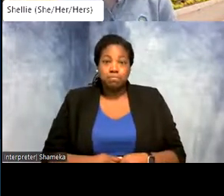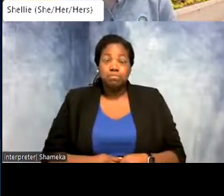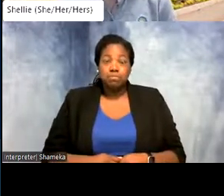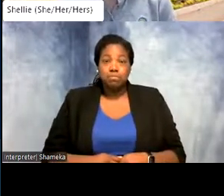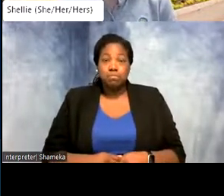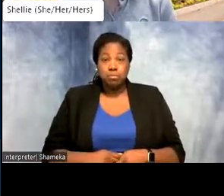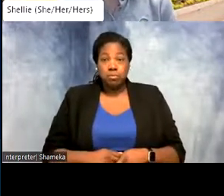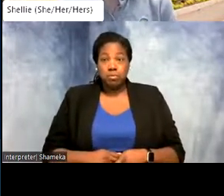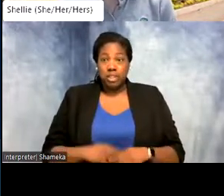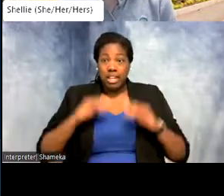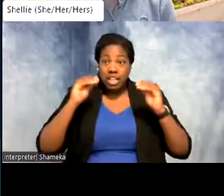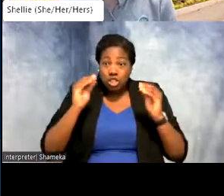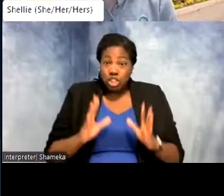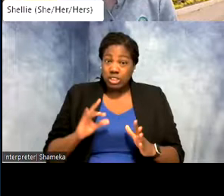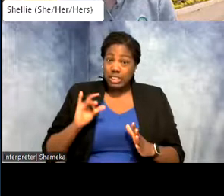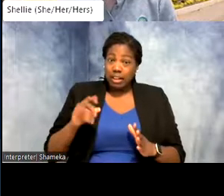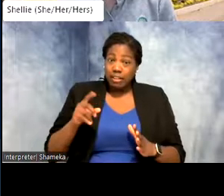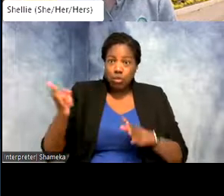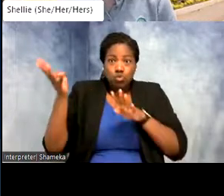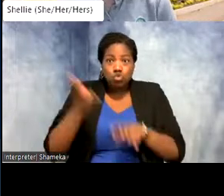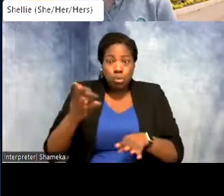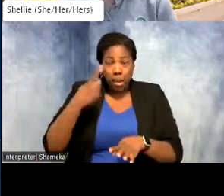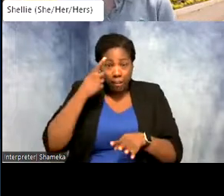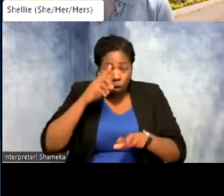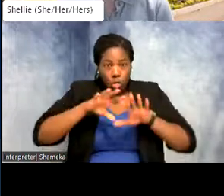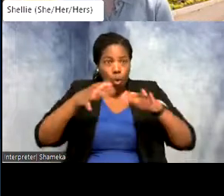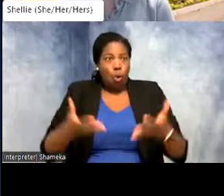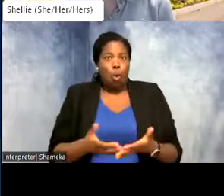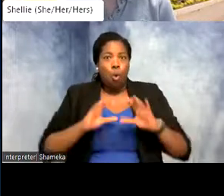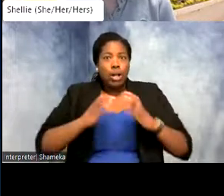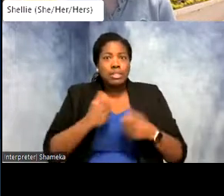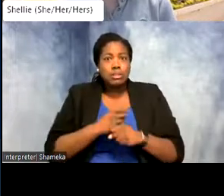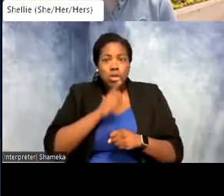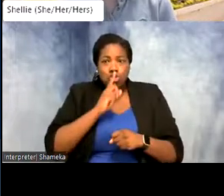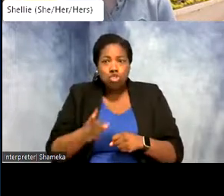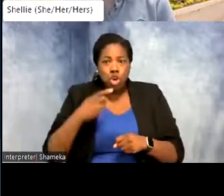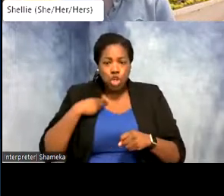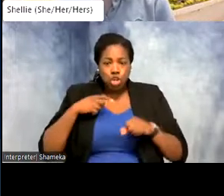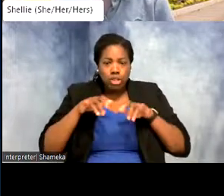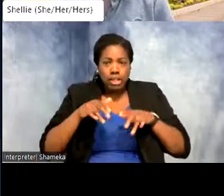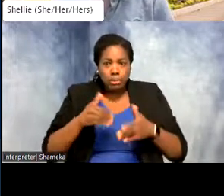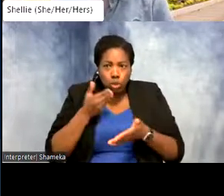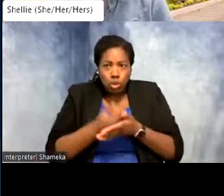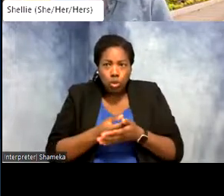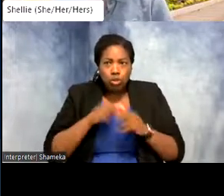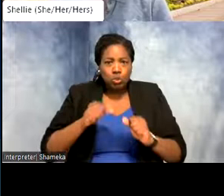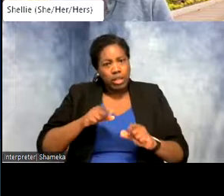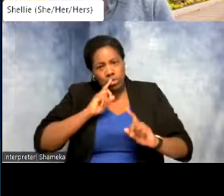Educators, if you are streaming for your whole class be sure to keep your keyboard close by to chime in on their behalf.